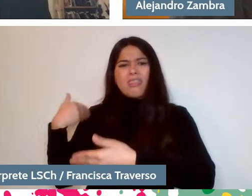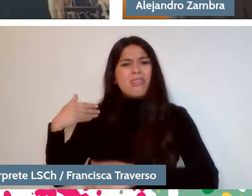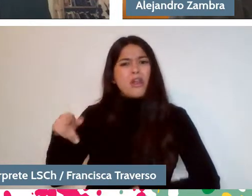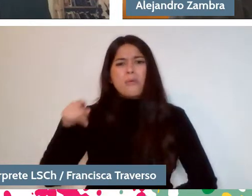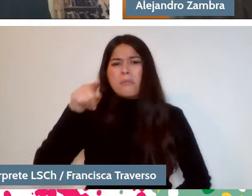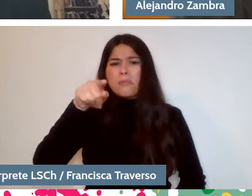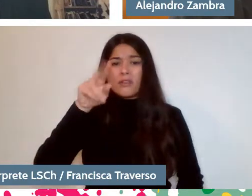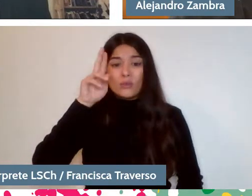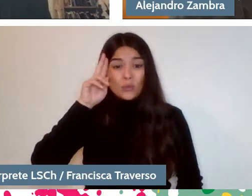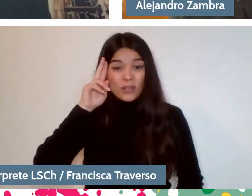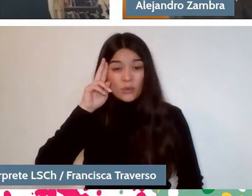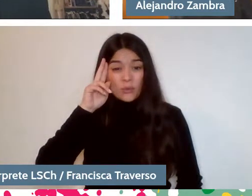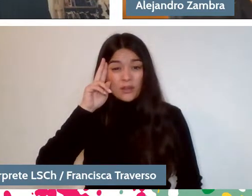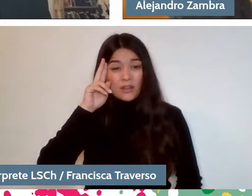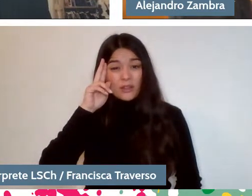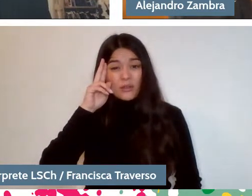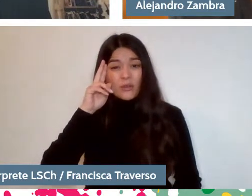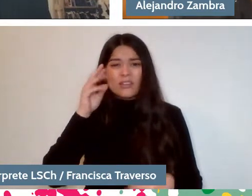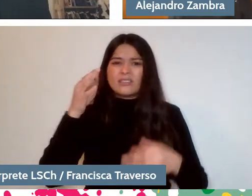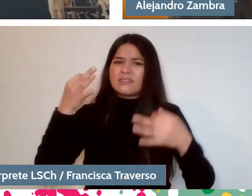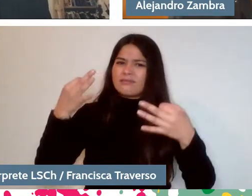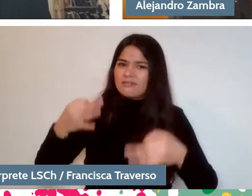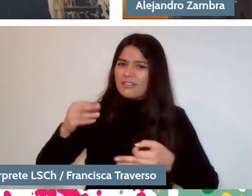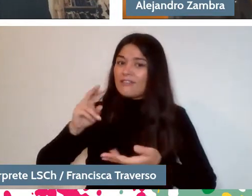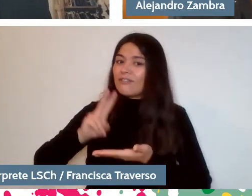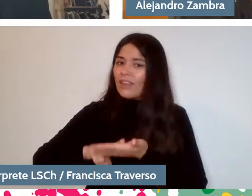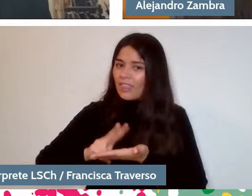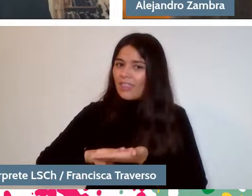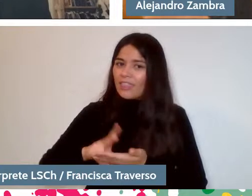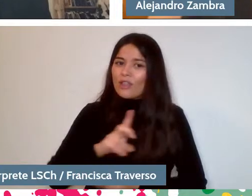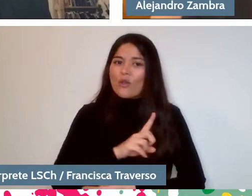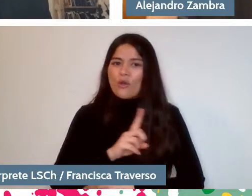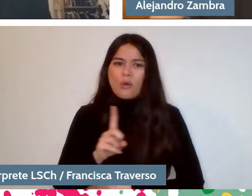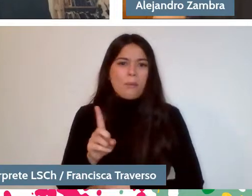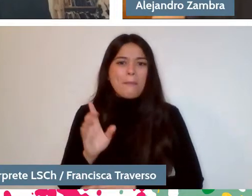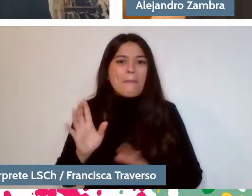is true or not. So, that's why...